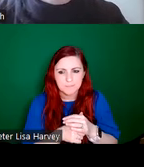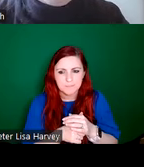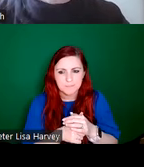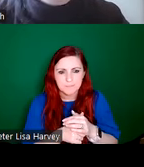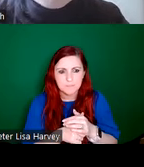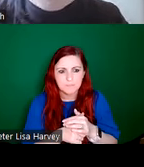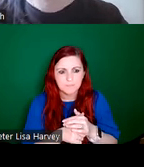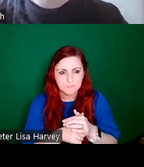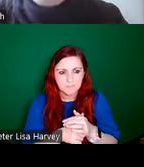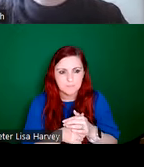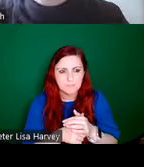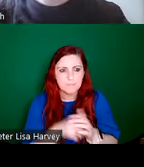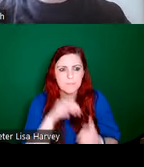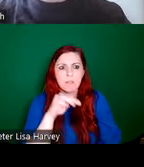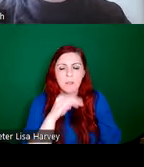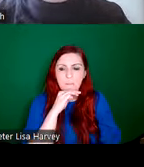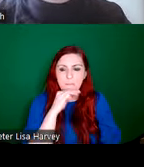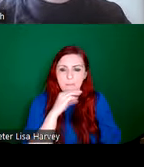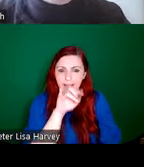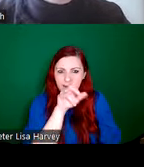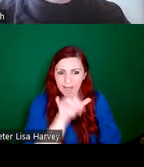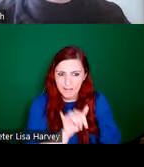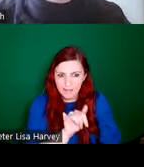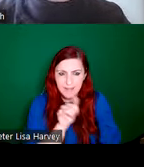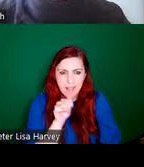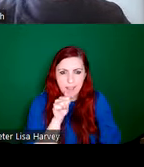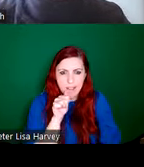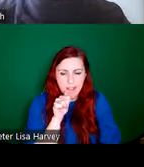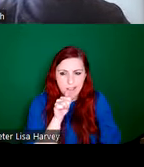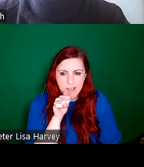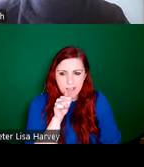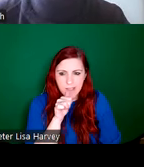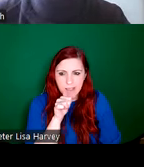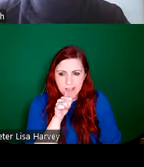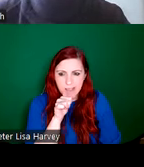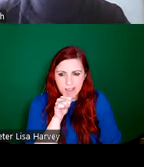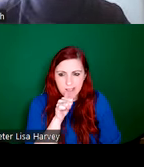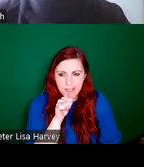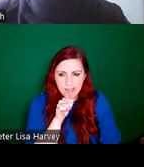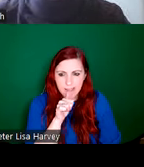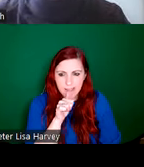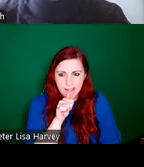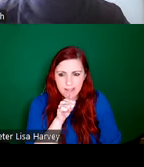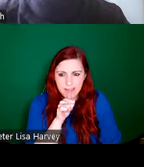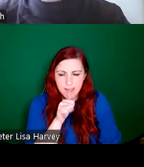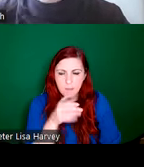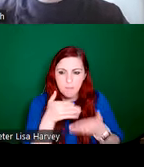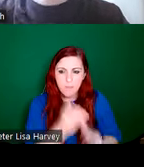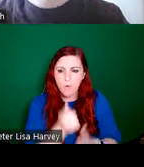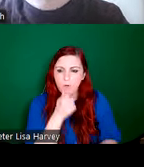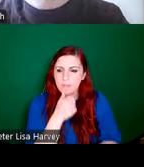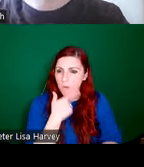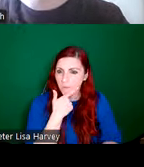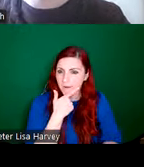Michael Healy, he was born in Dublin and he had a very different background from